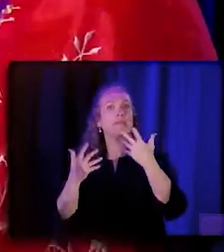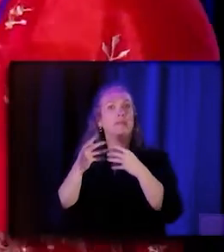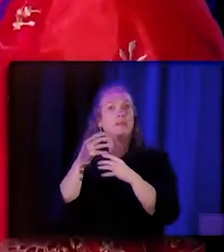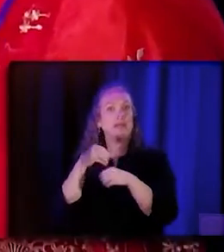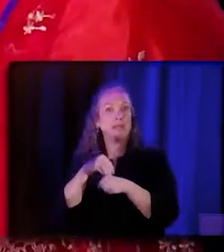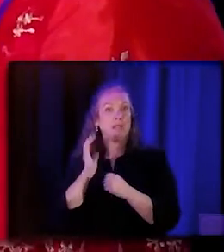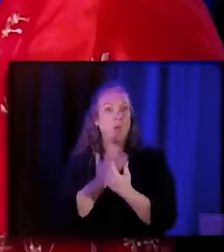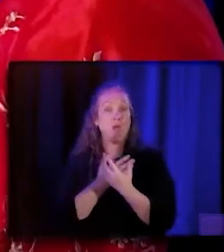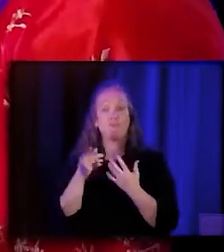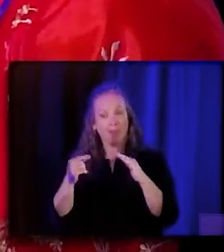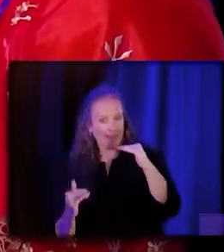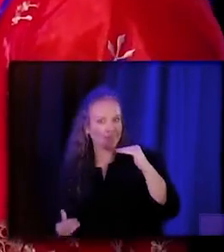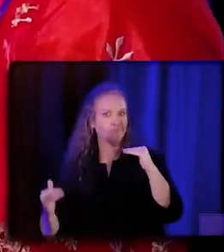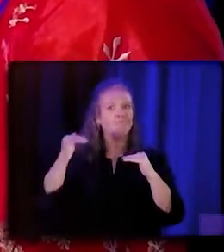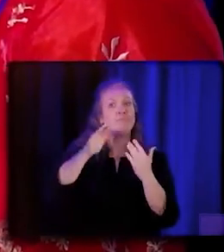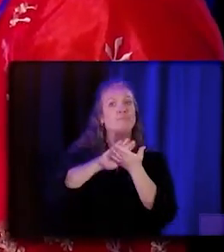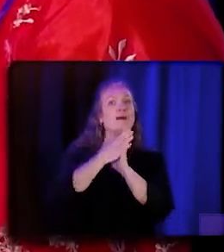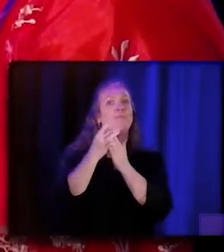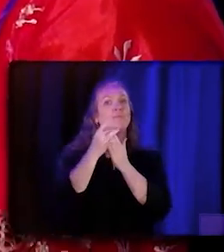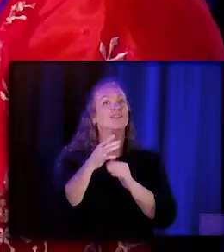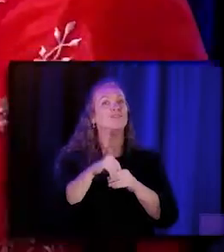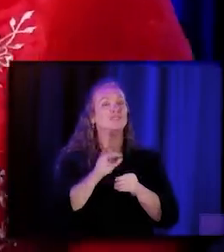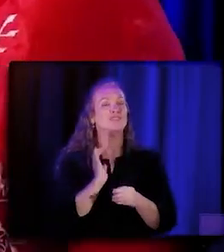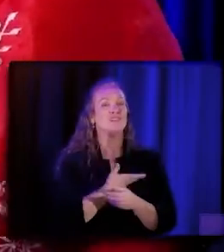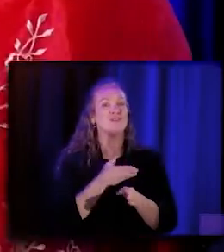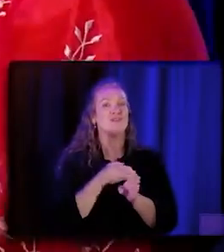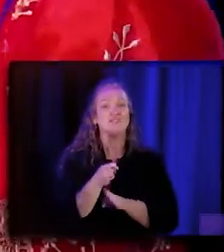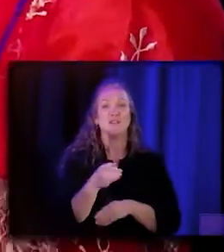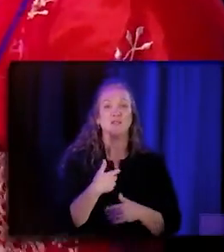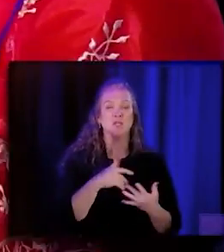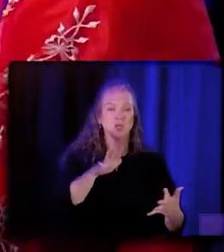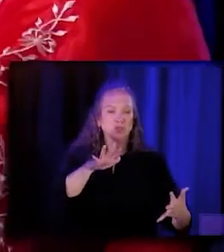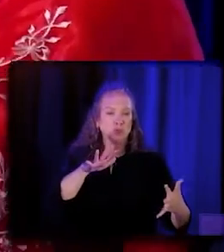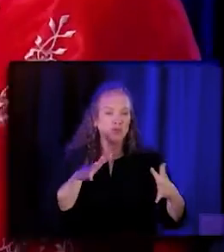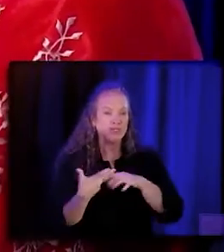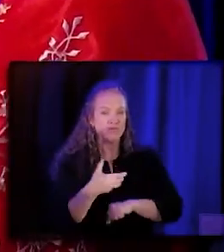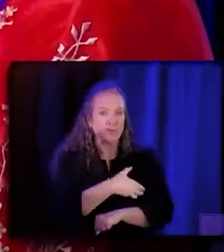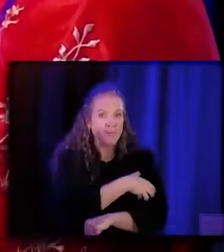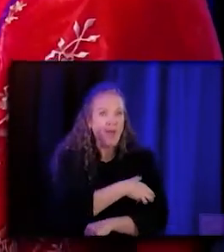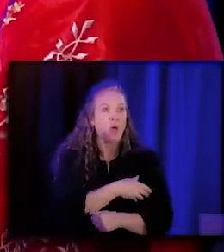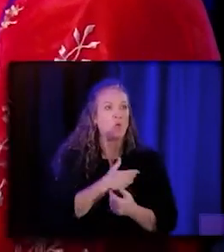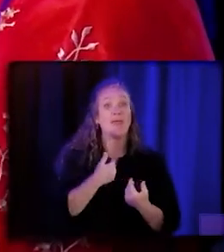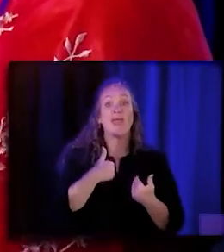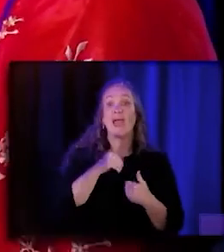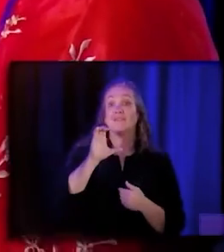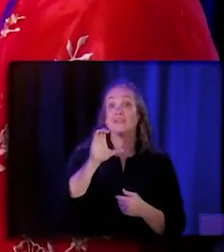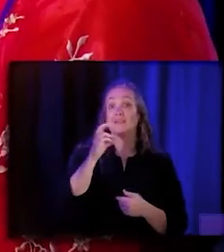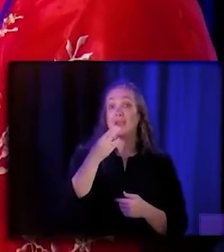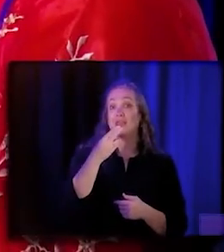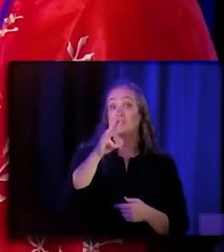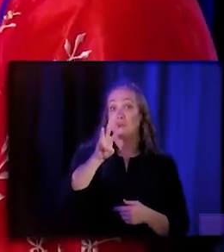So really excited to talk to you all today about, you know, shifting power, you know, having CHW/P/Rs at the forefront of our workforce.